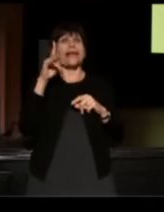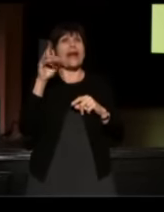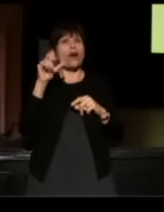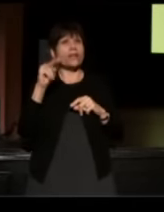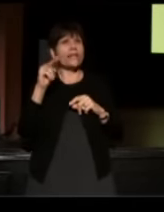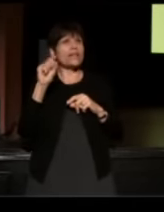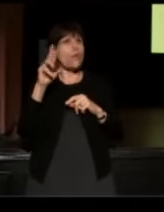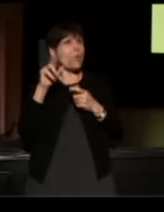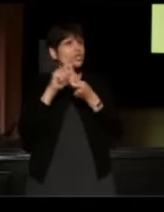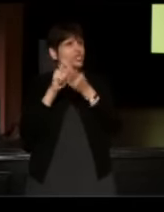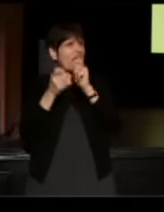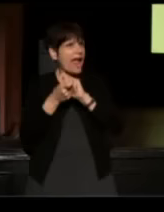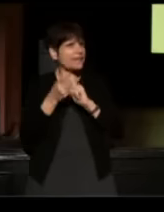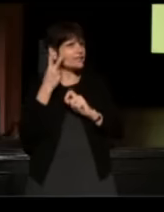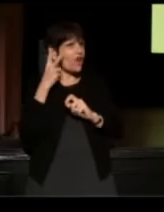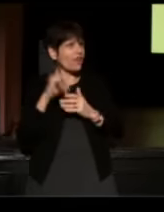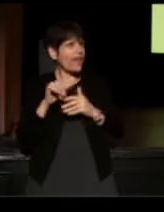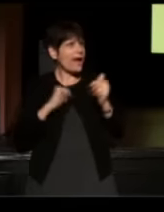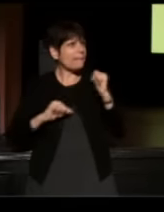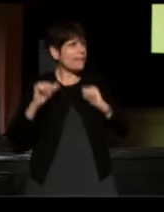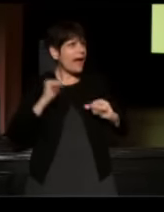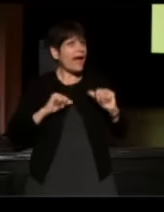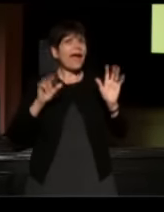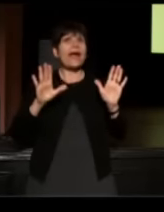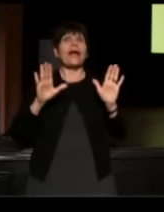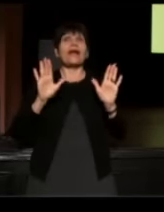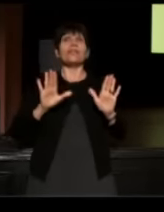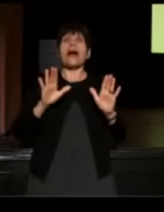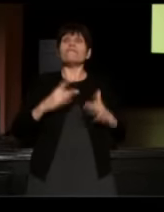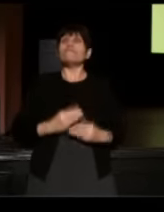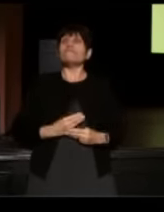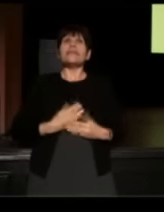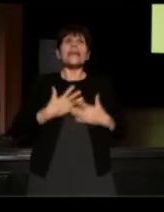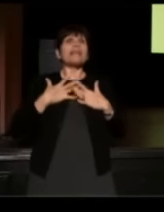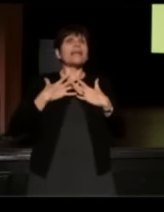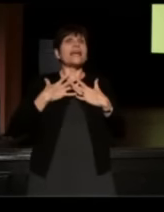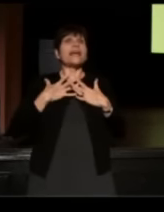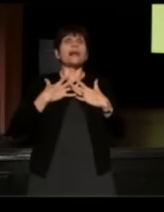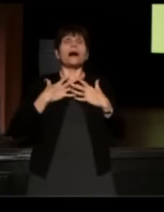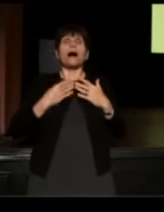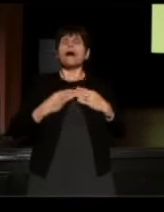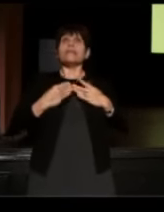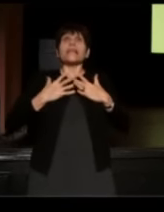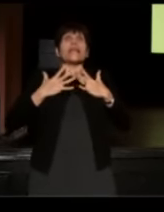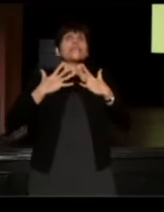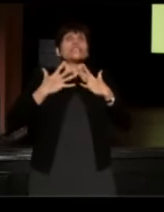And just that feeling of elation and connection